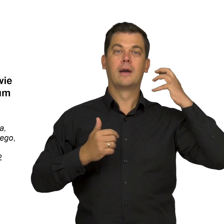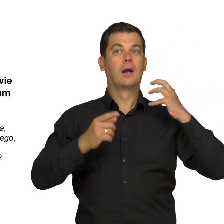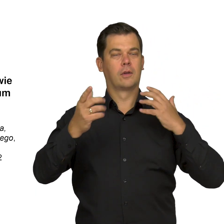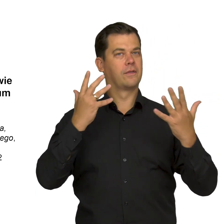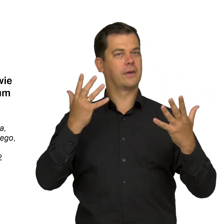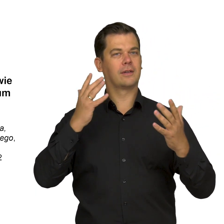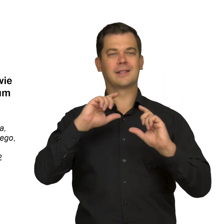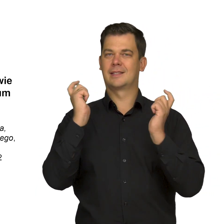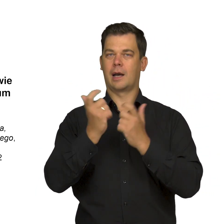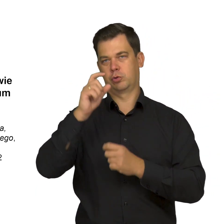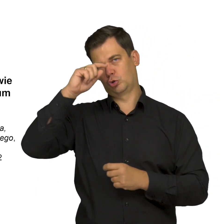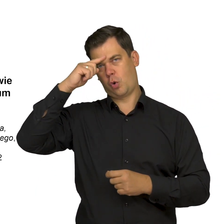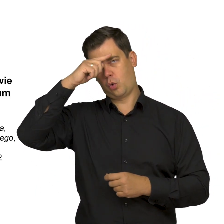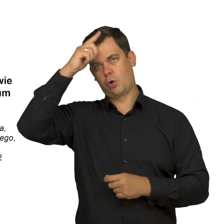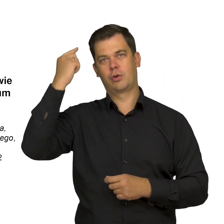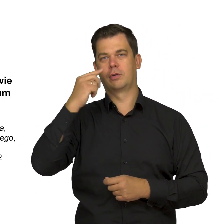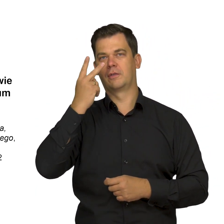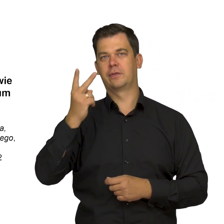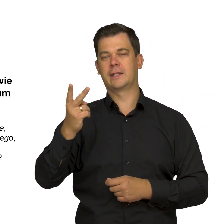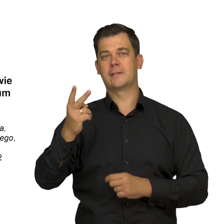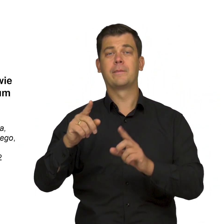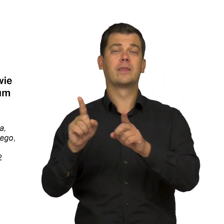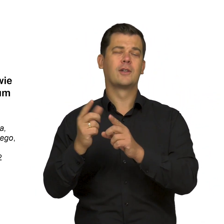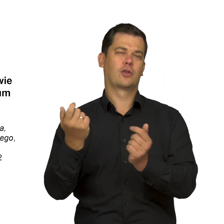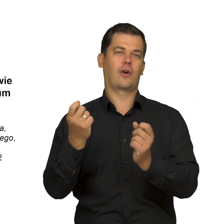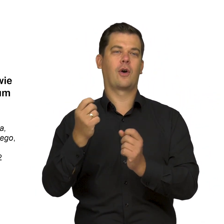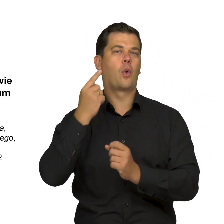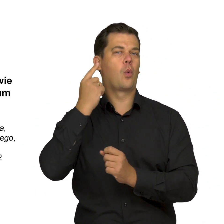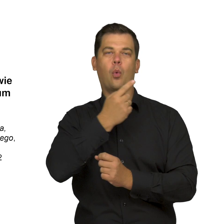revealing the artist’s high forehead and a fragment of his left ear.